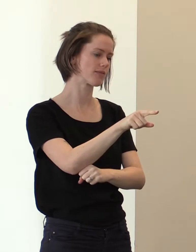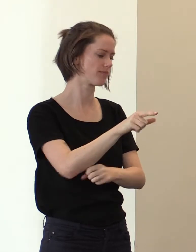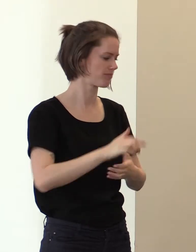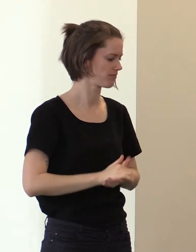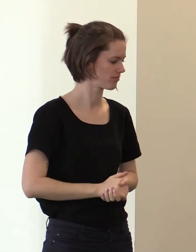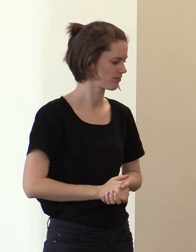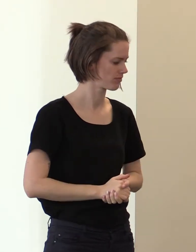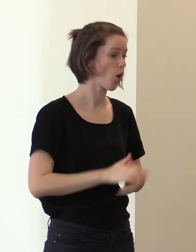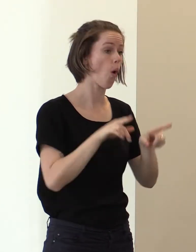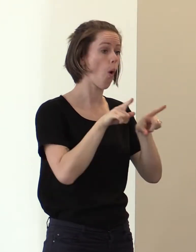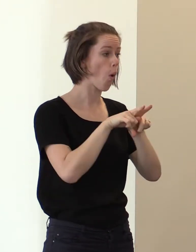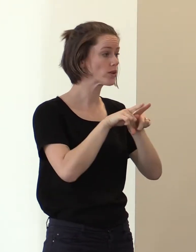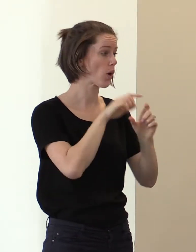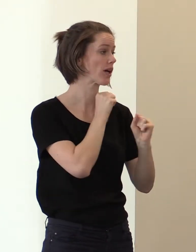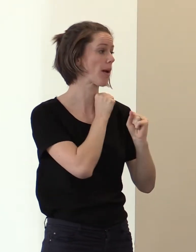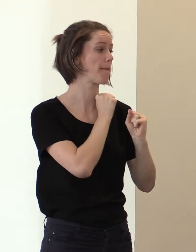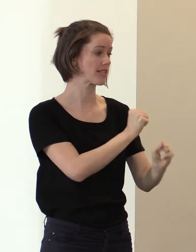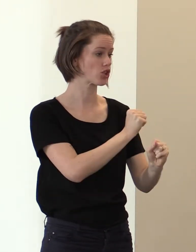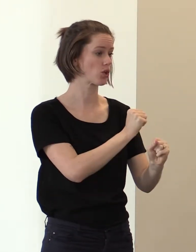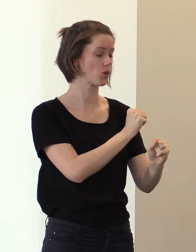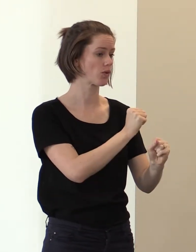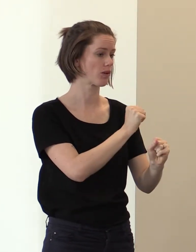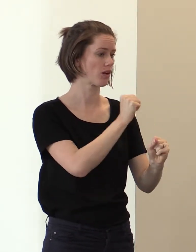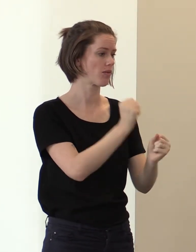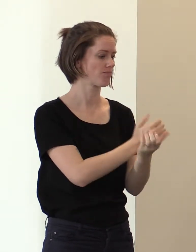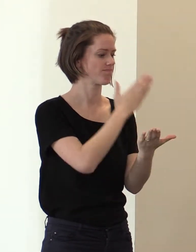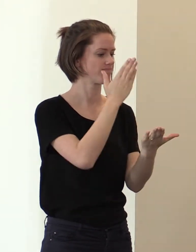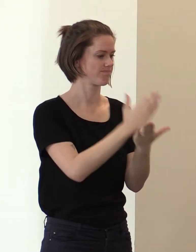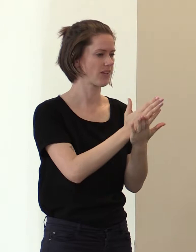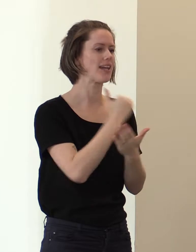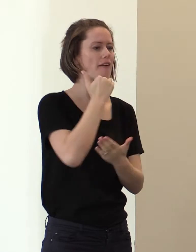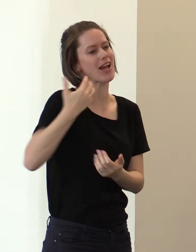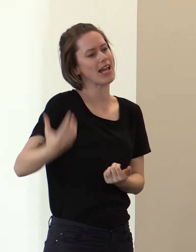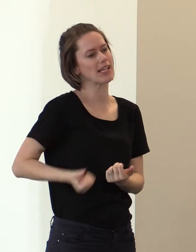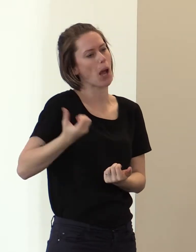We are also committed to ensuring sufficient incomes for everyone